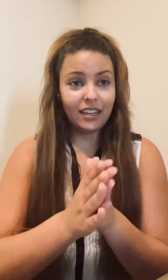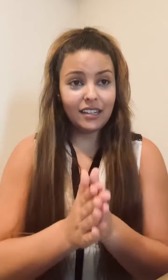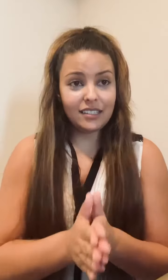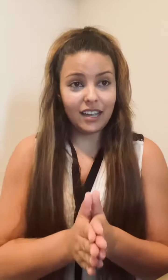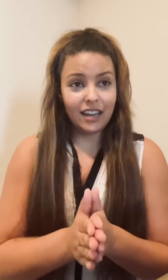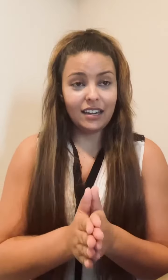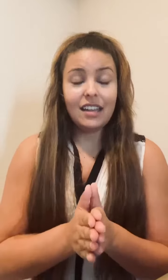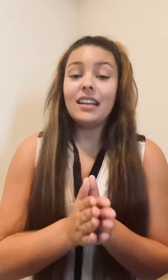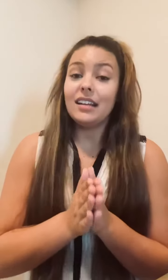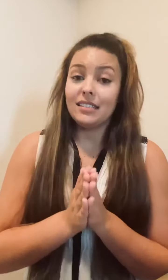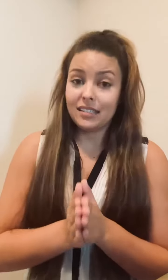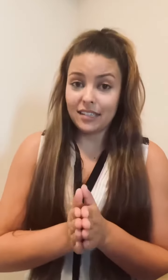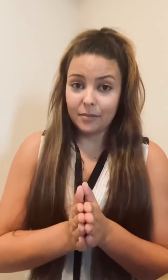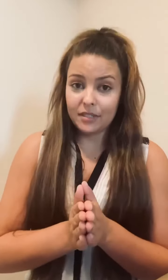The next sign is "accept".